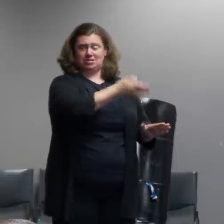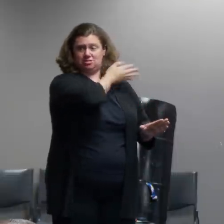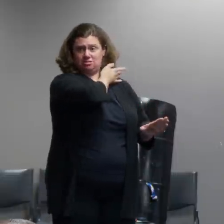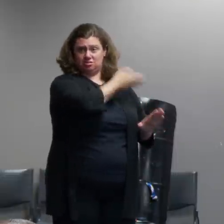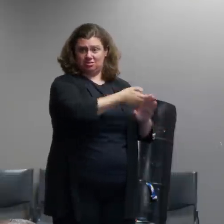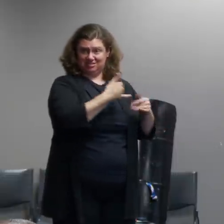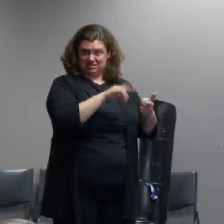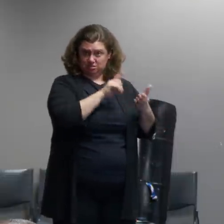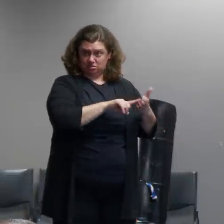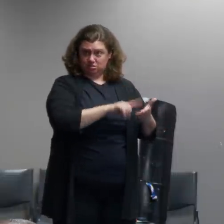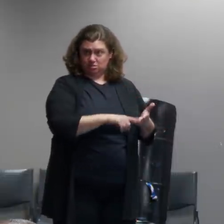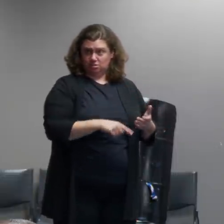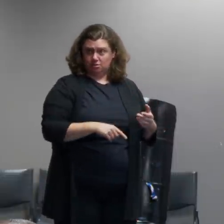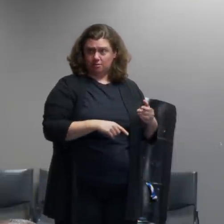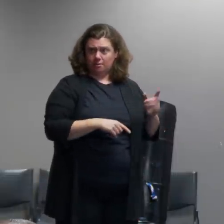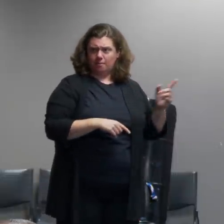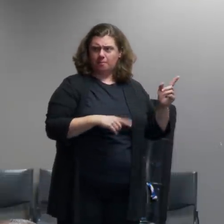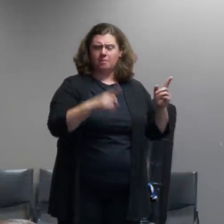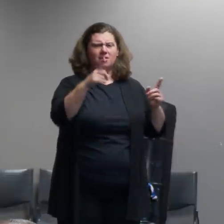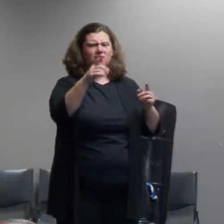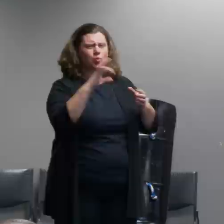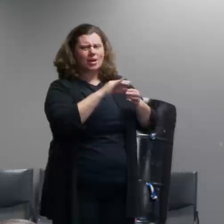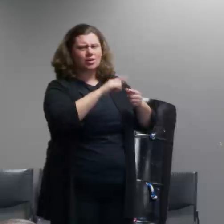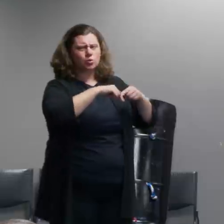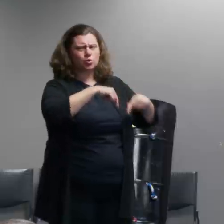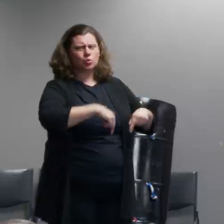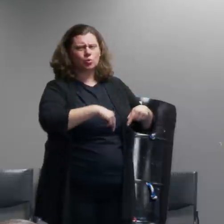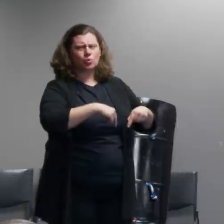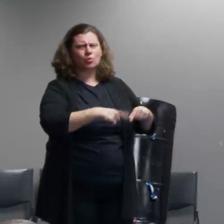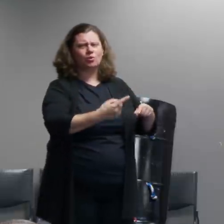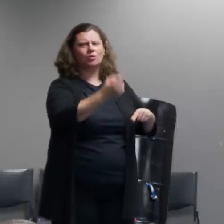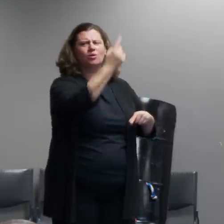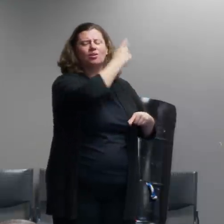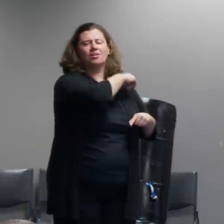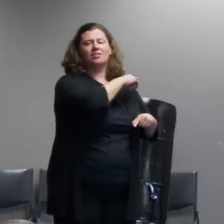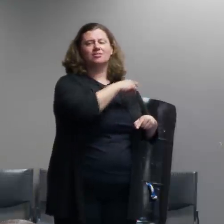no unrelated so the question is whether detectives have been able to investigate